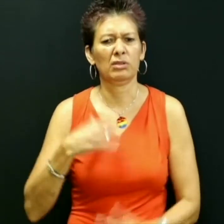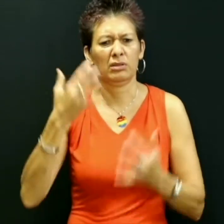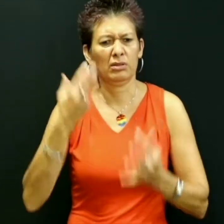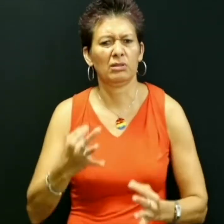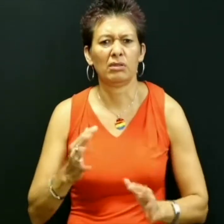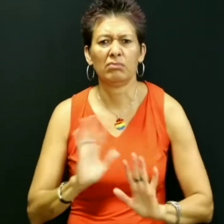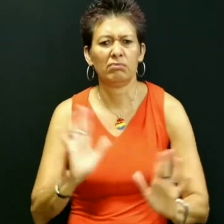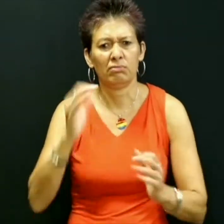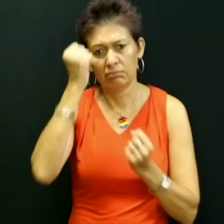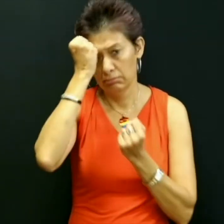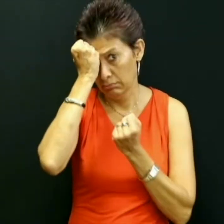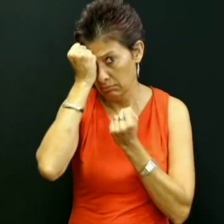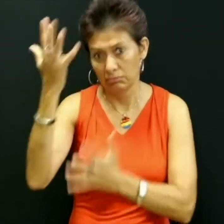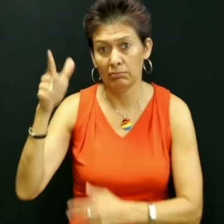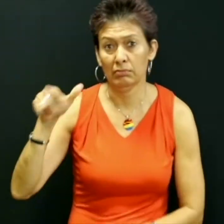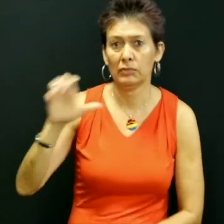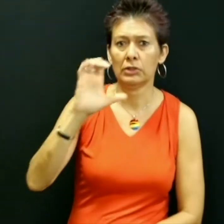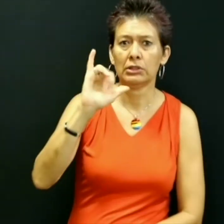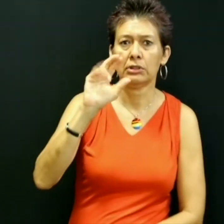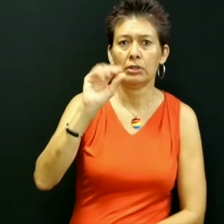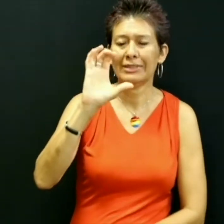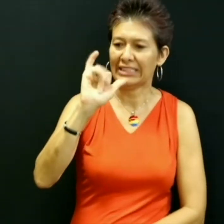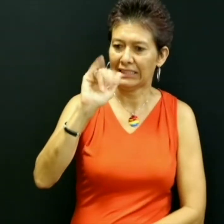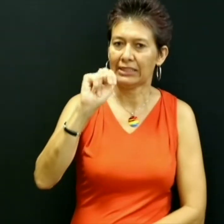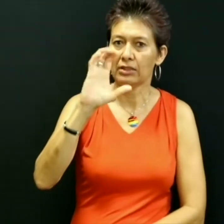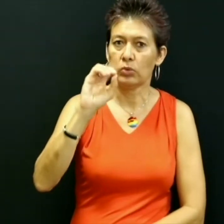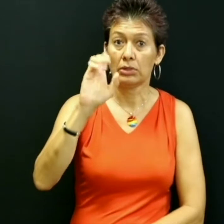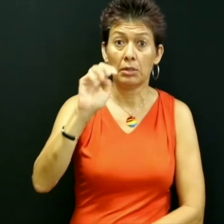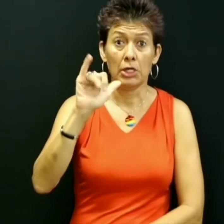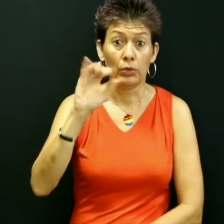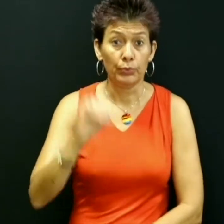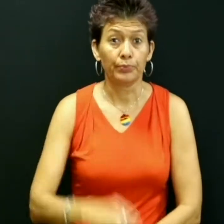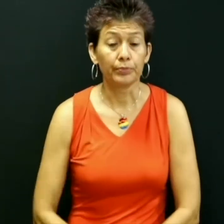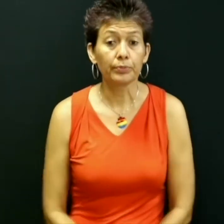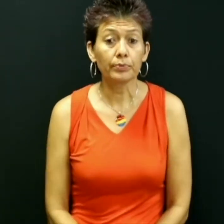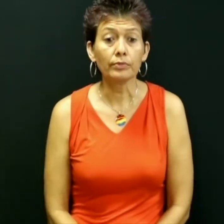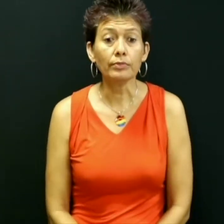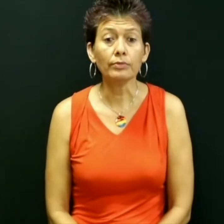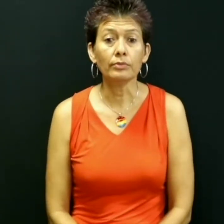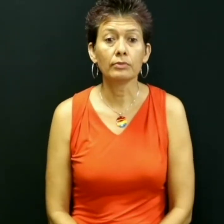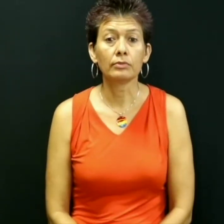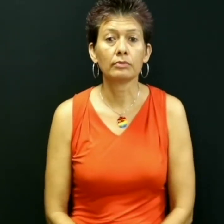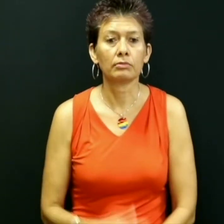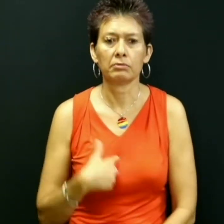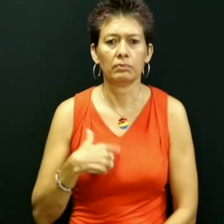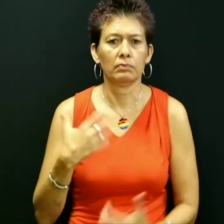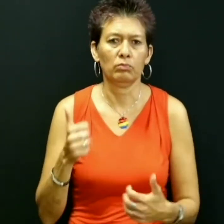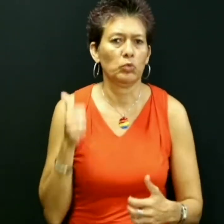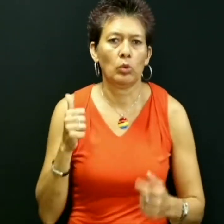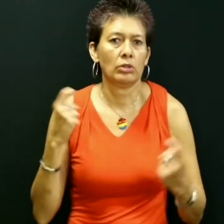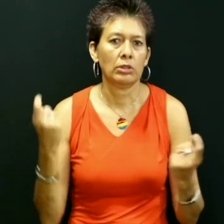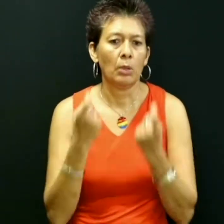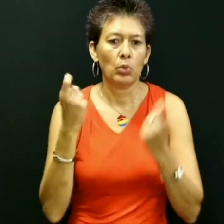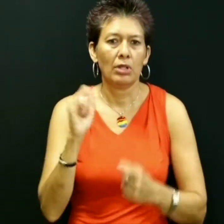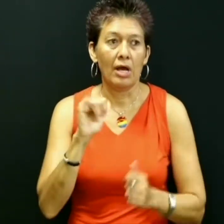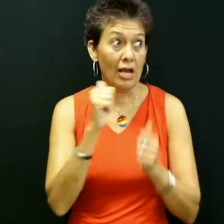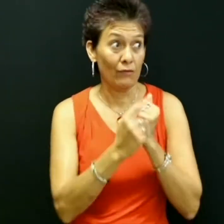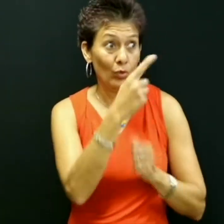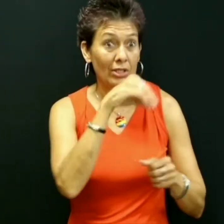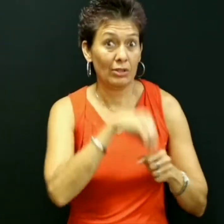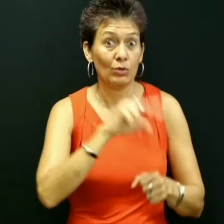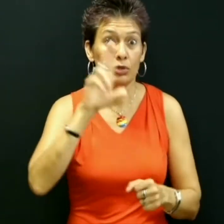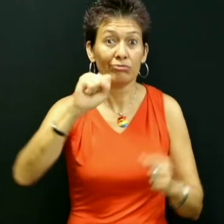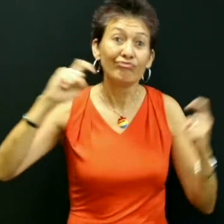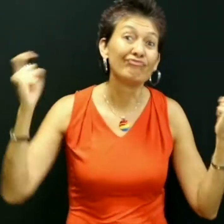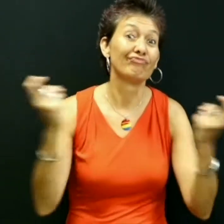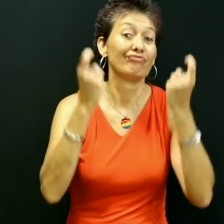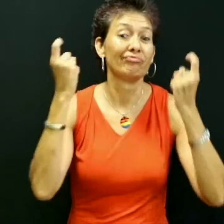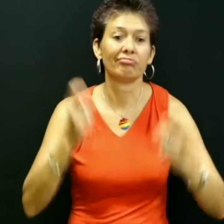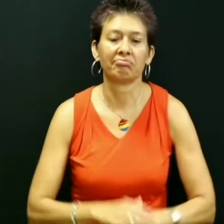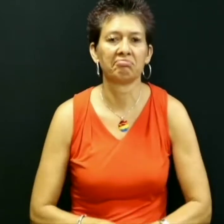I decided to decolonize this and I will not celebrate the way everyone in the U.S. does anymore when it is Cinco de Mayo.